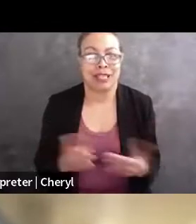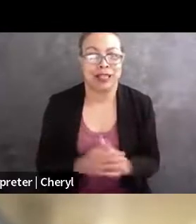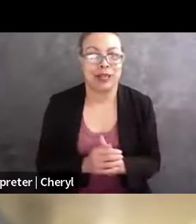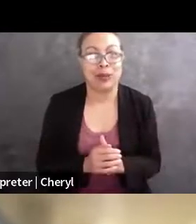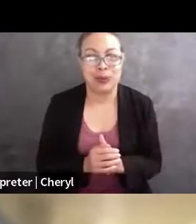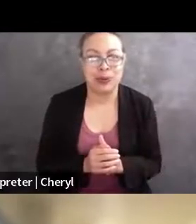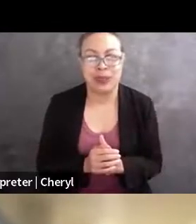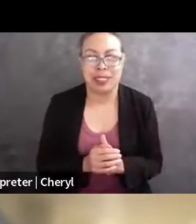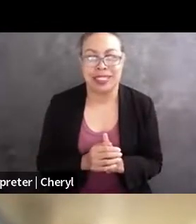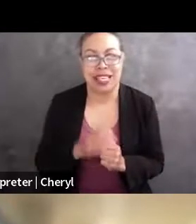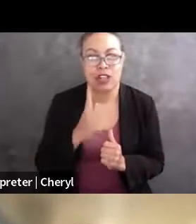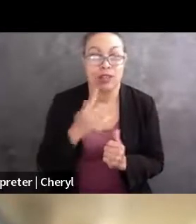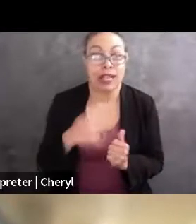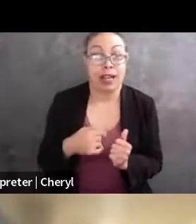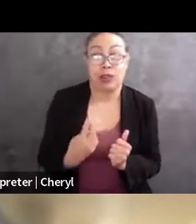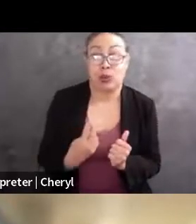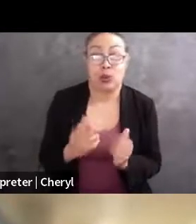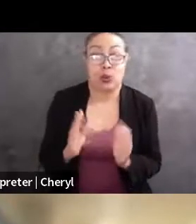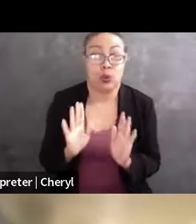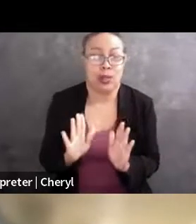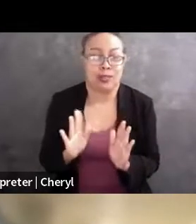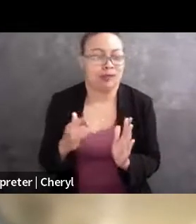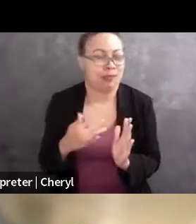of her two amazing events today, is Nora Benavidez.